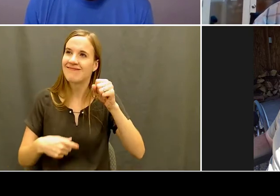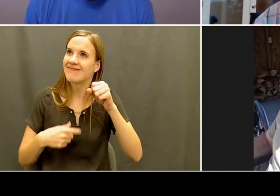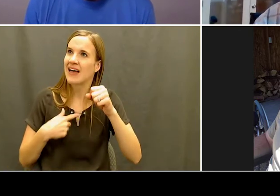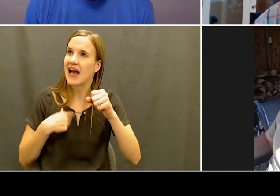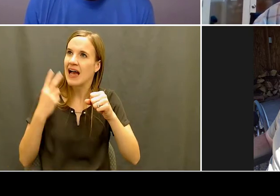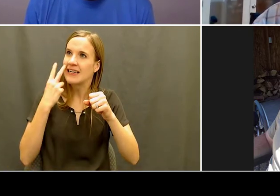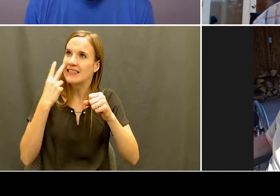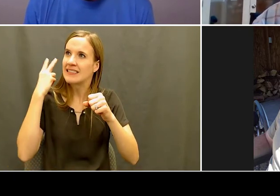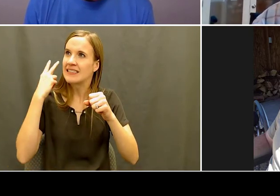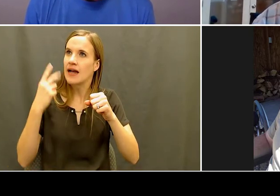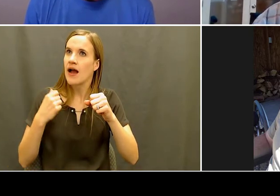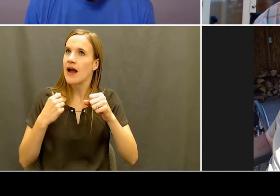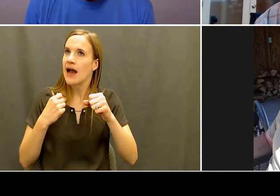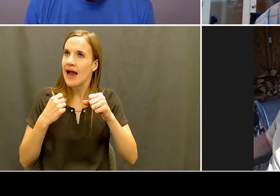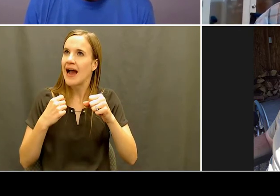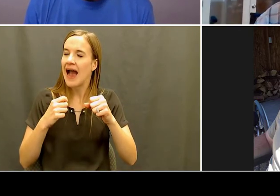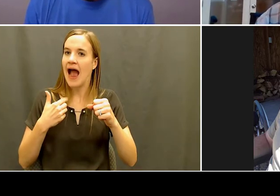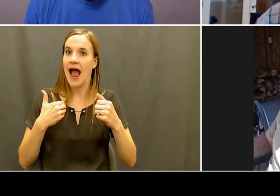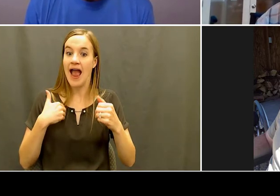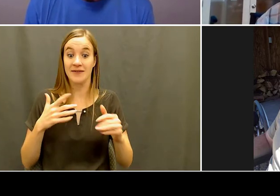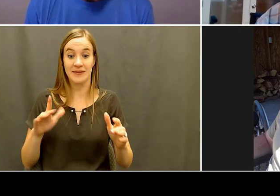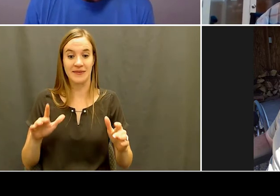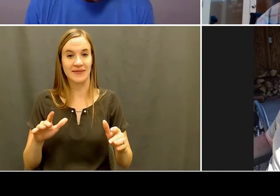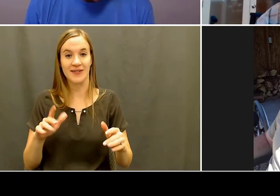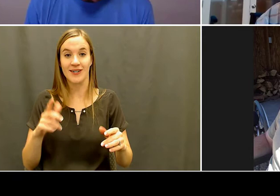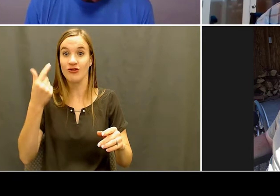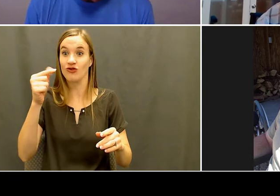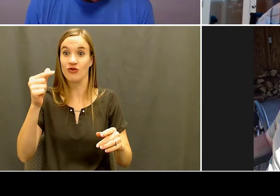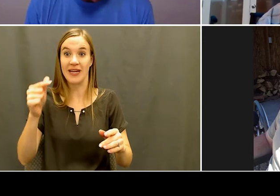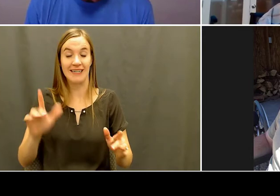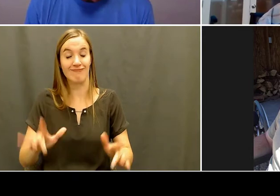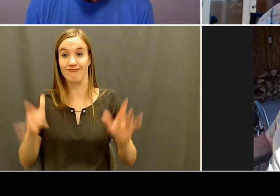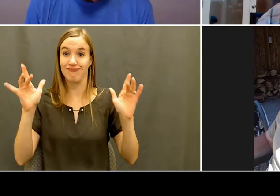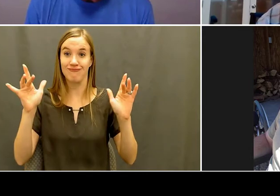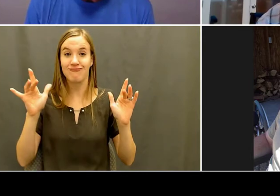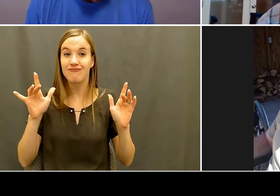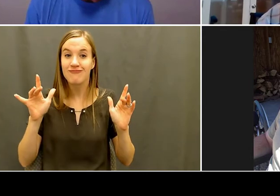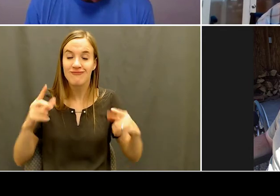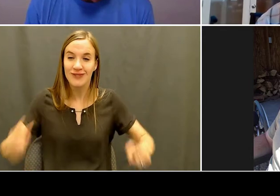Jake: Yes. And I think even at the sports camp, I think they